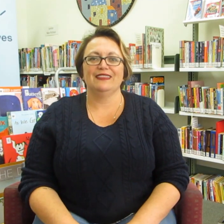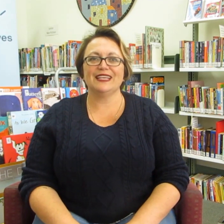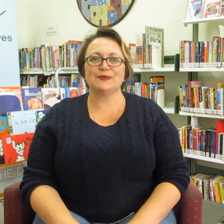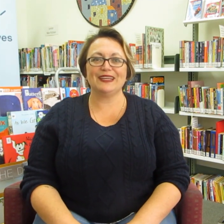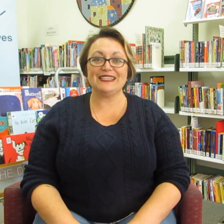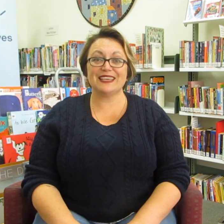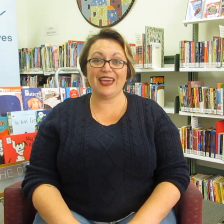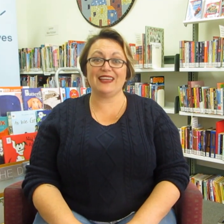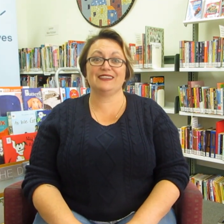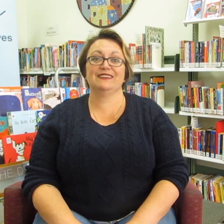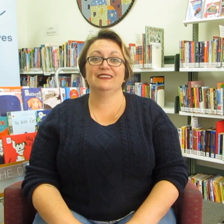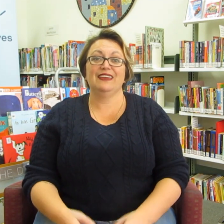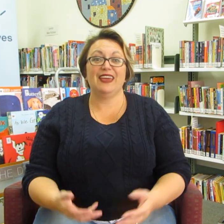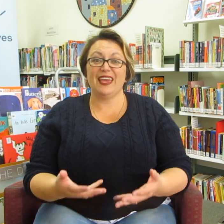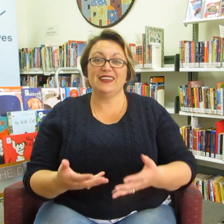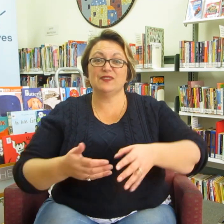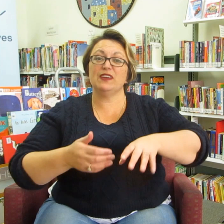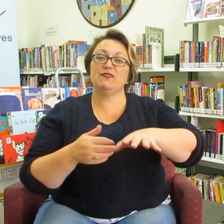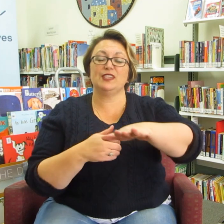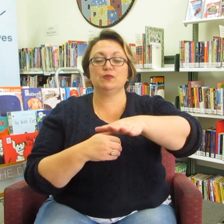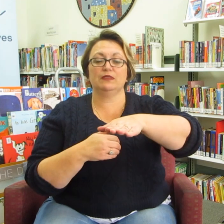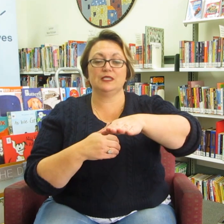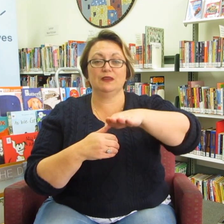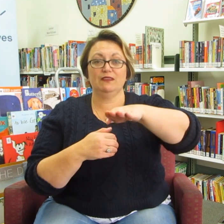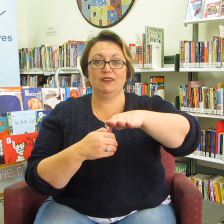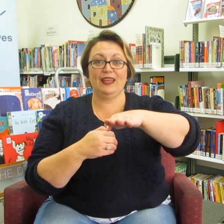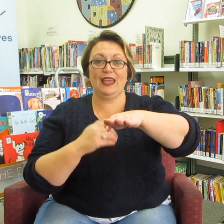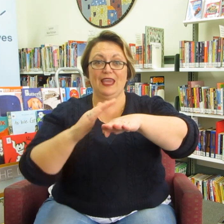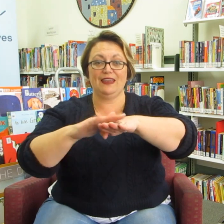The next one is CAT. And it is very visual this one.